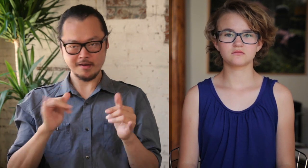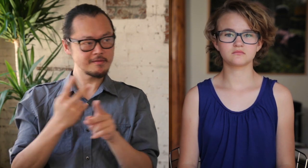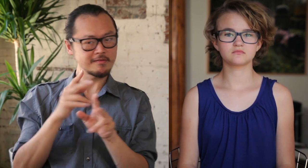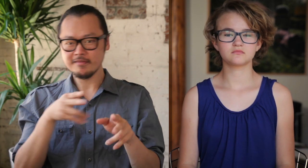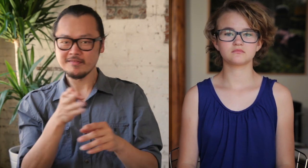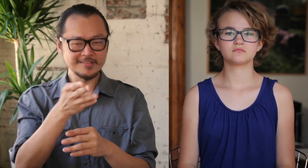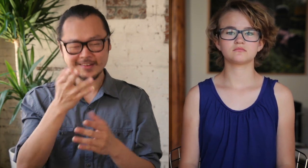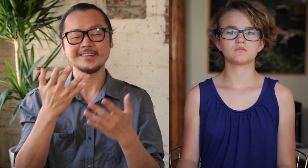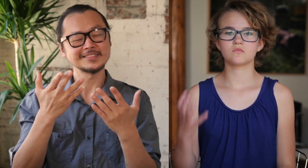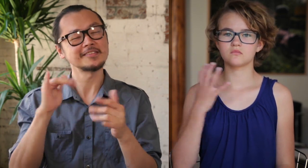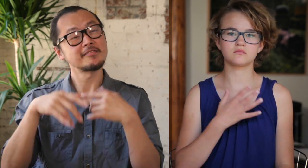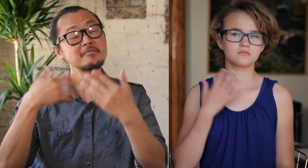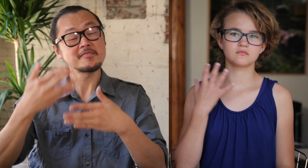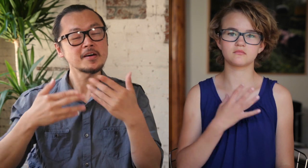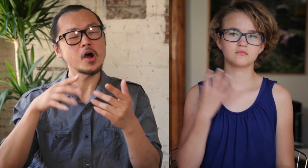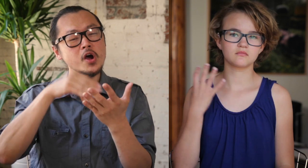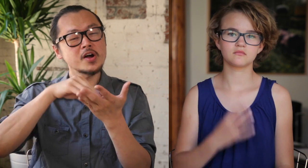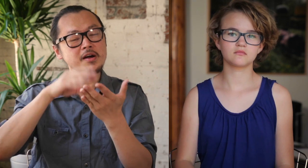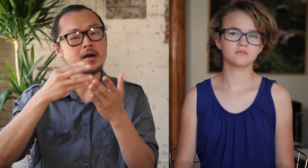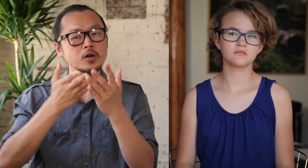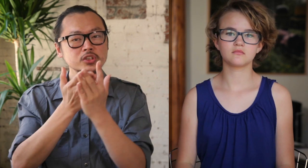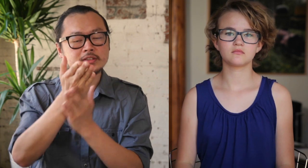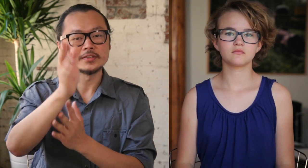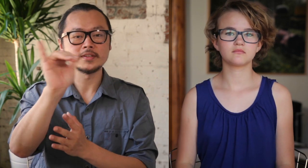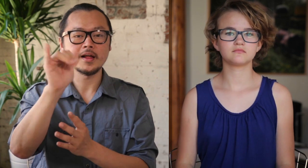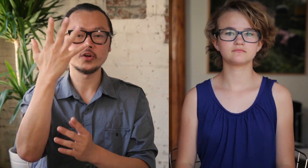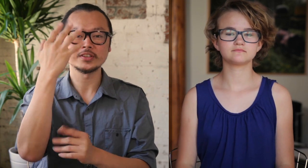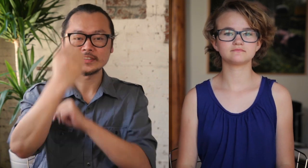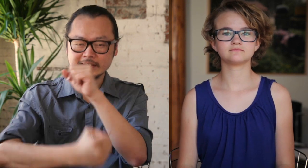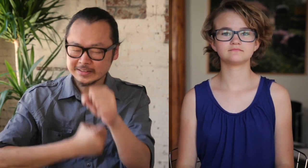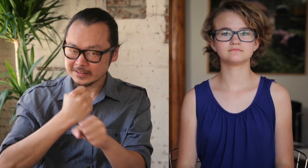So that experience... I learned so much and it took me five years